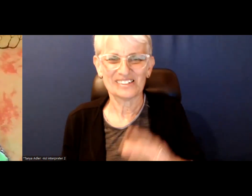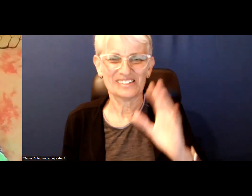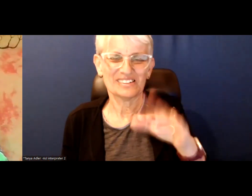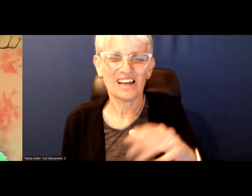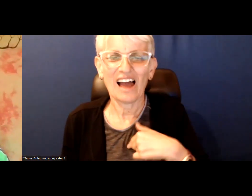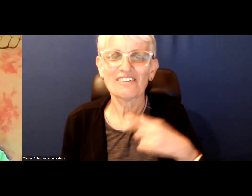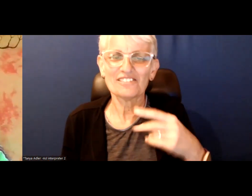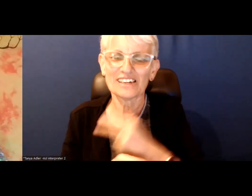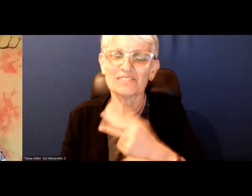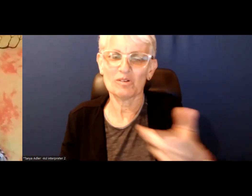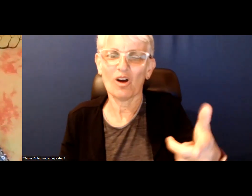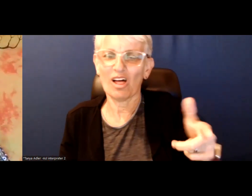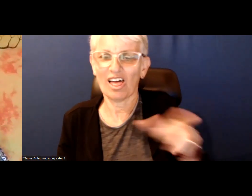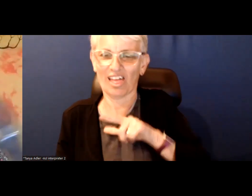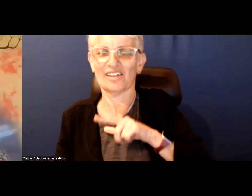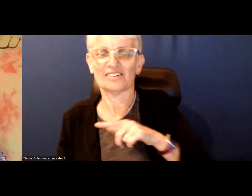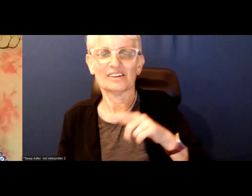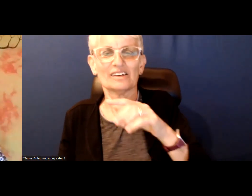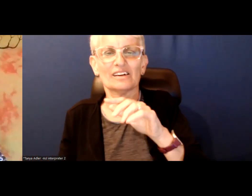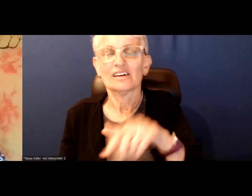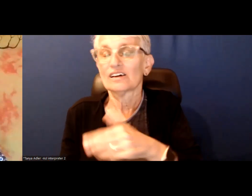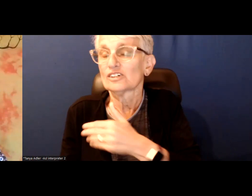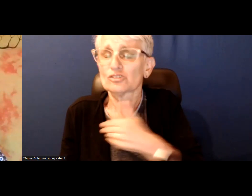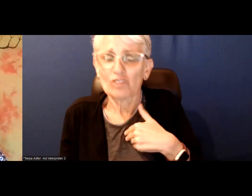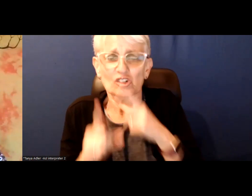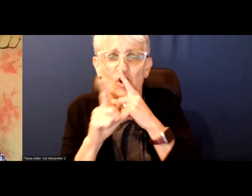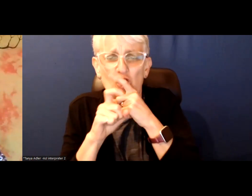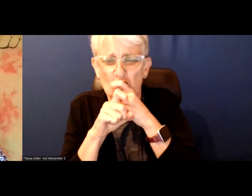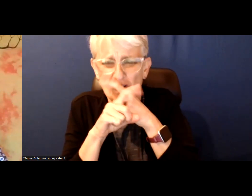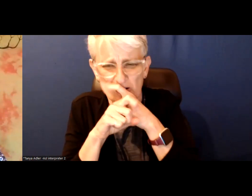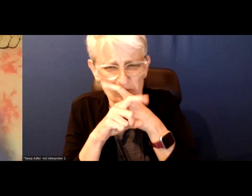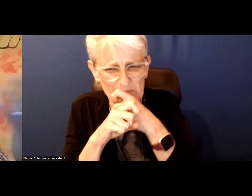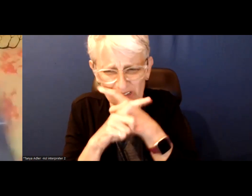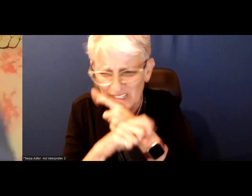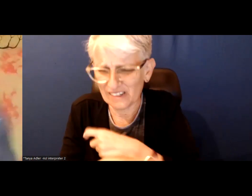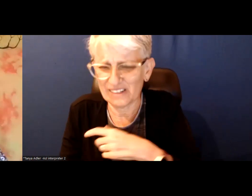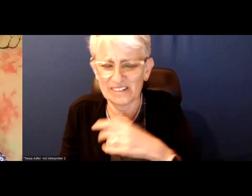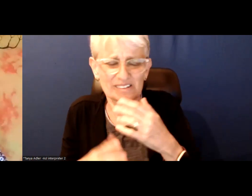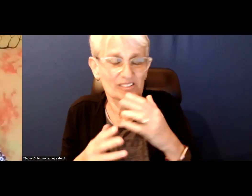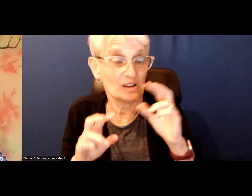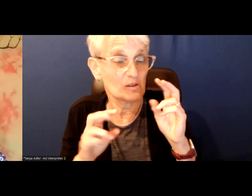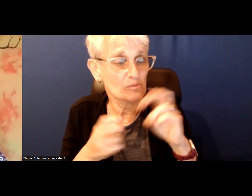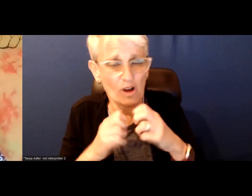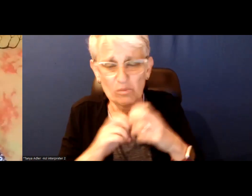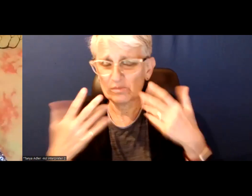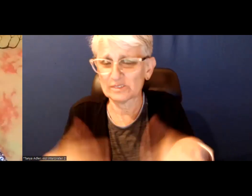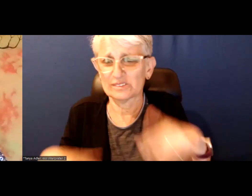The city is so complex and the issues are so large as we have been talking about that.